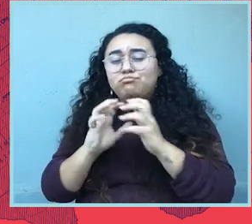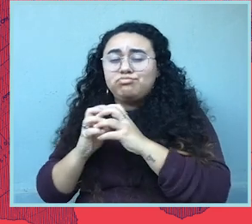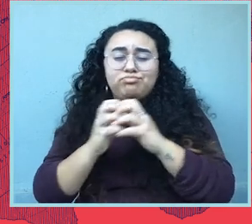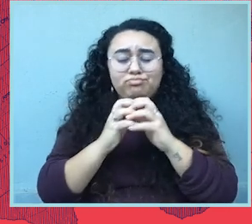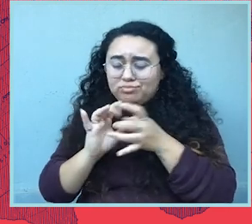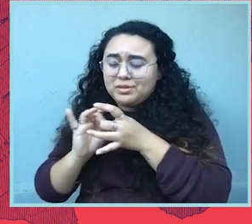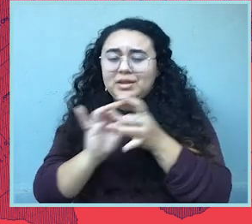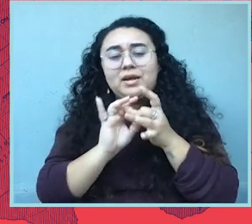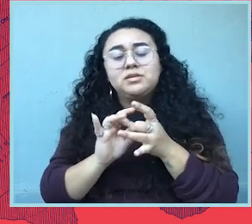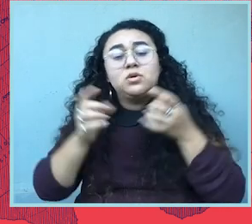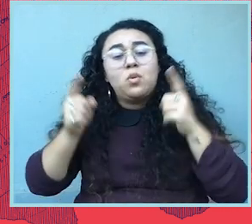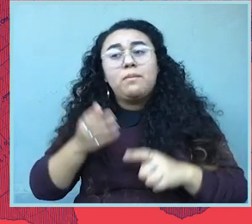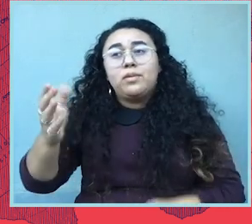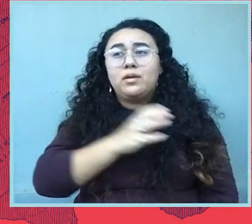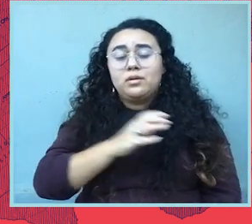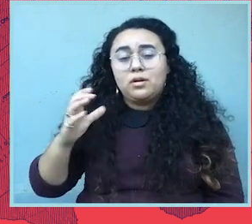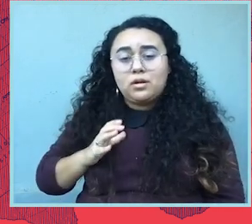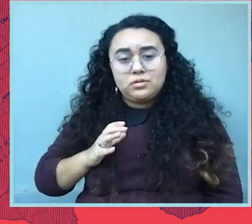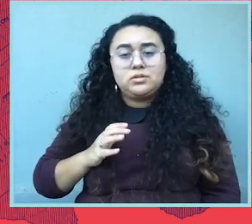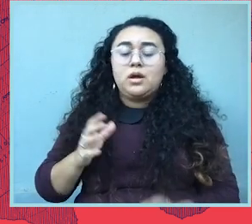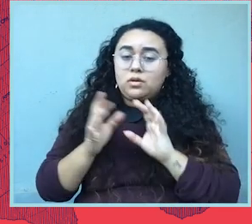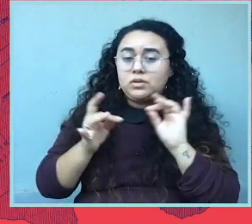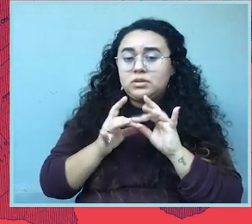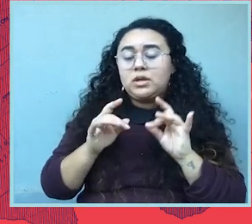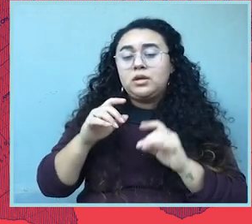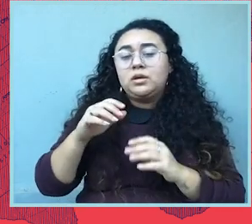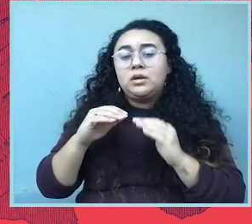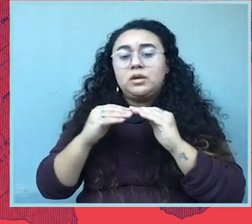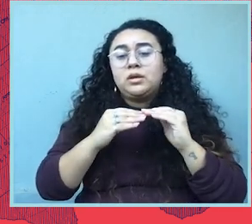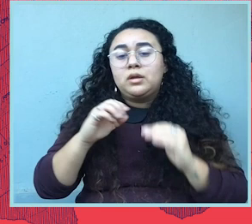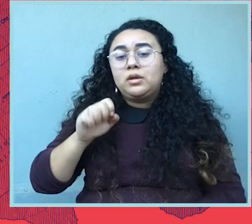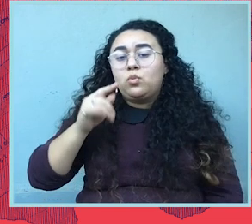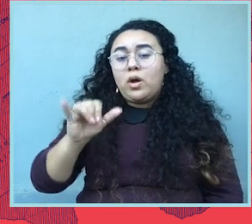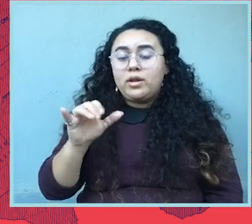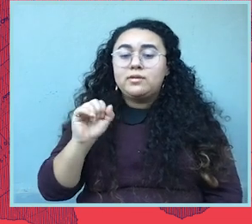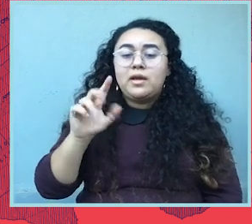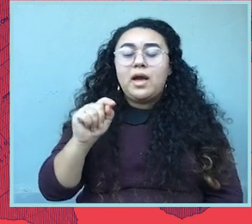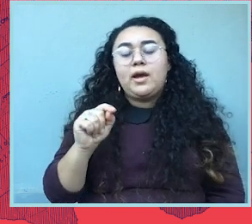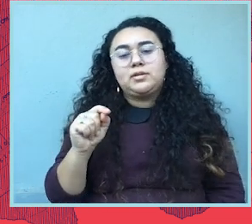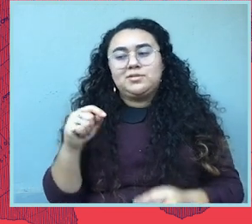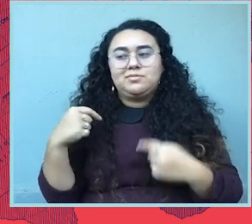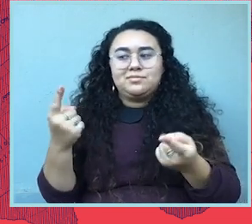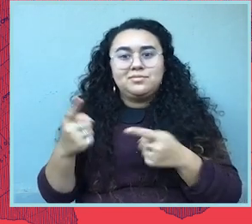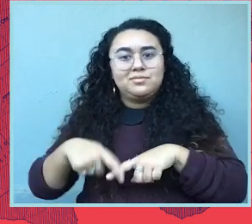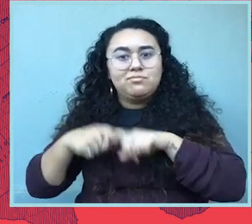And again, all of these fights are so intertwined. In terms of what's going on in Congress, I would say, you know, the Equality Act has